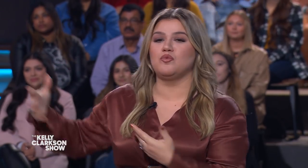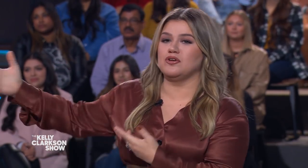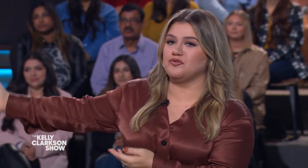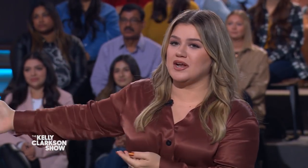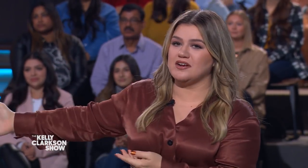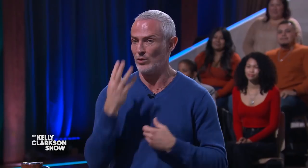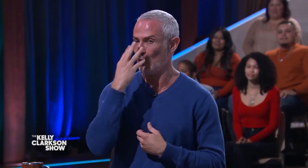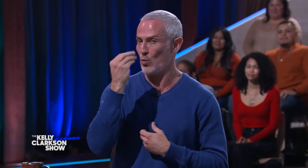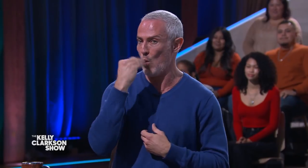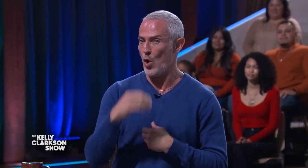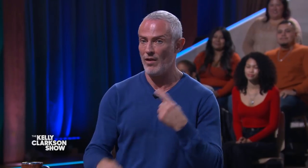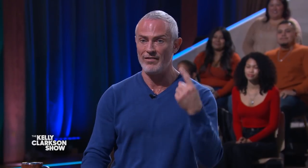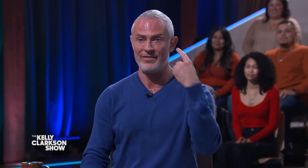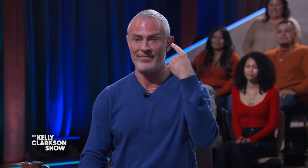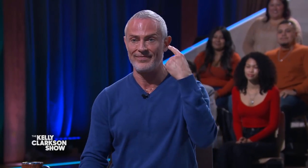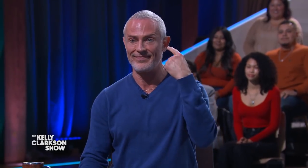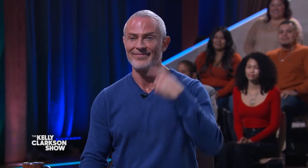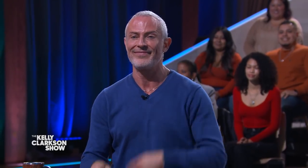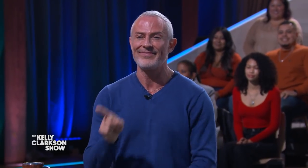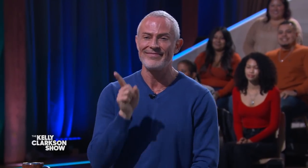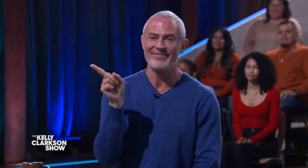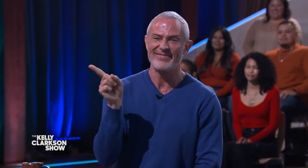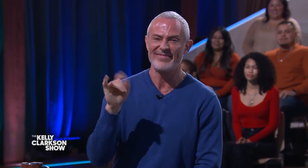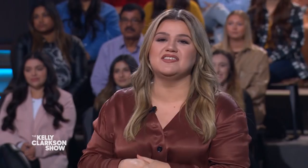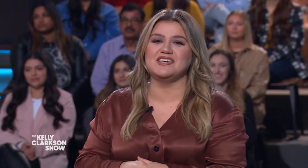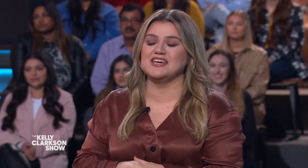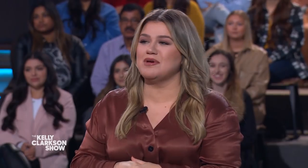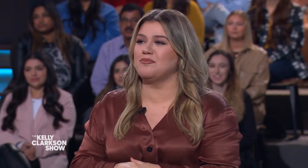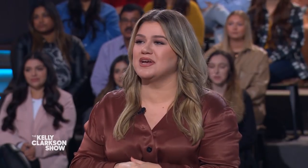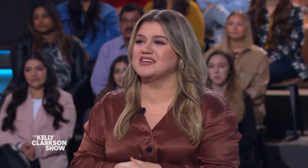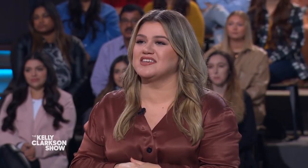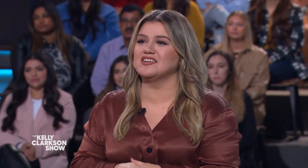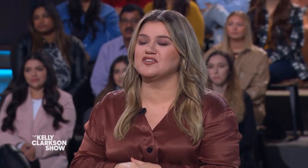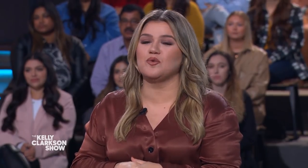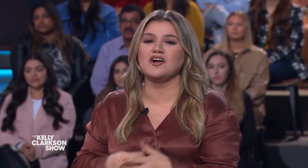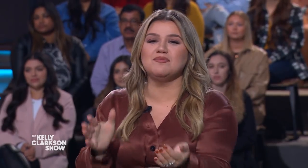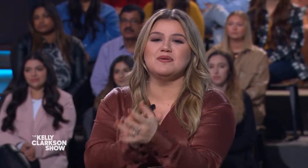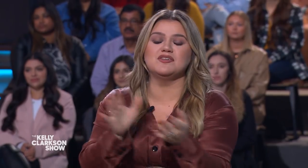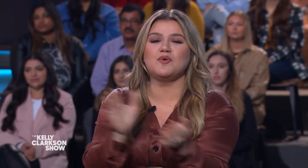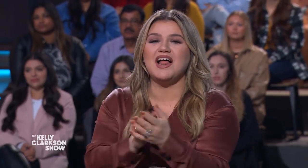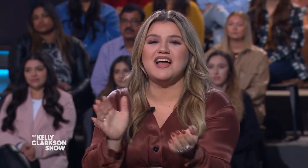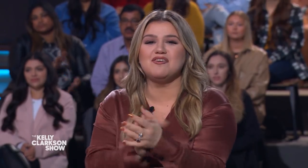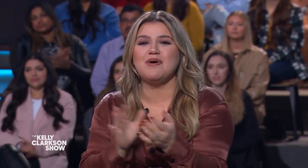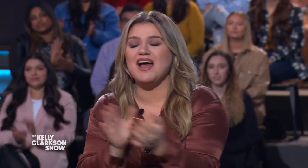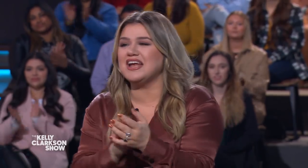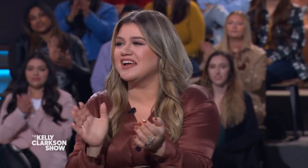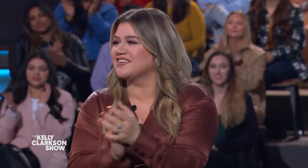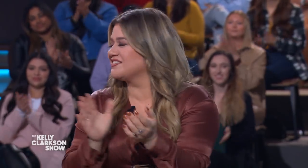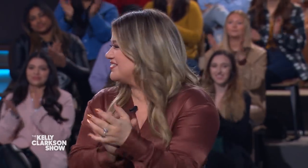Wolf right here next to me. And then we have Julie with the team helping us out. So welcome them as well, everybody.